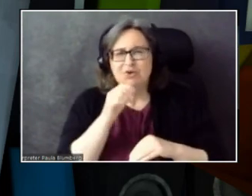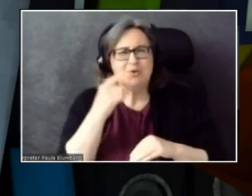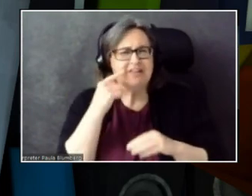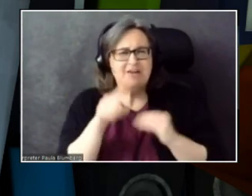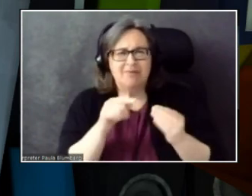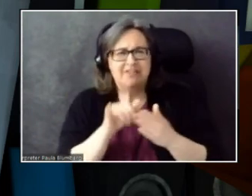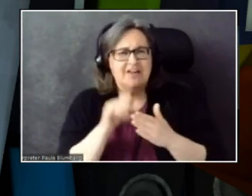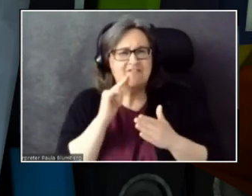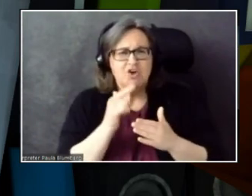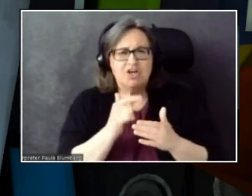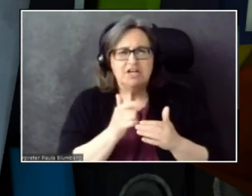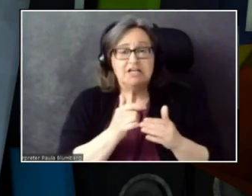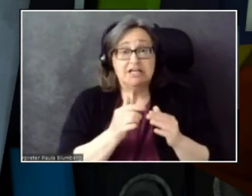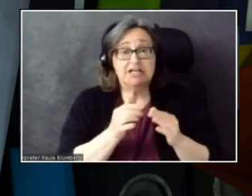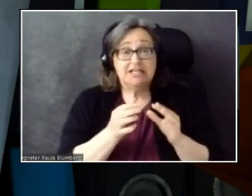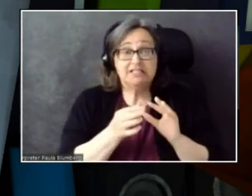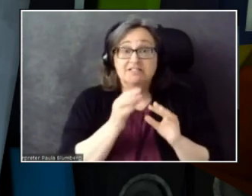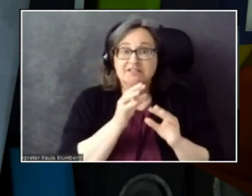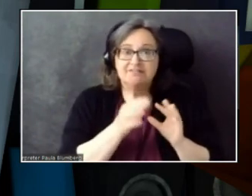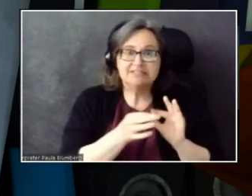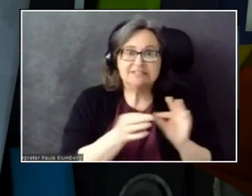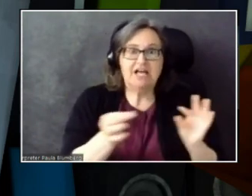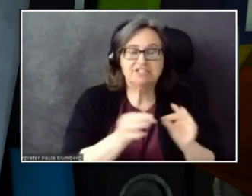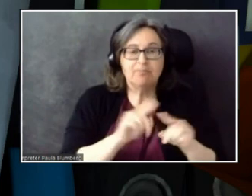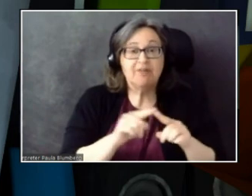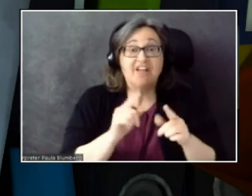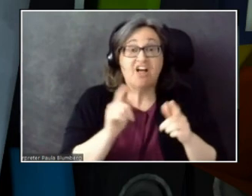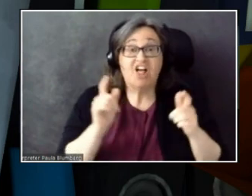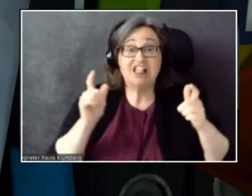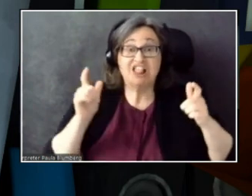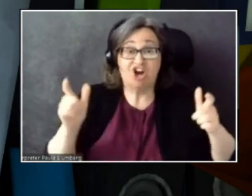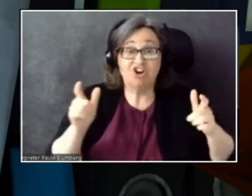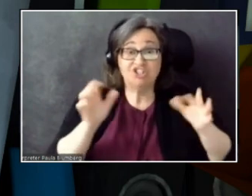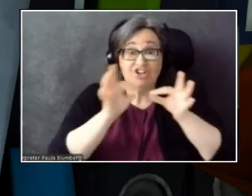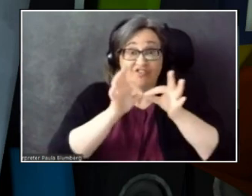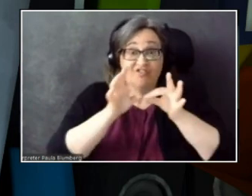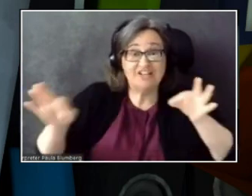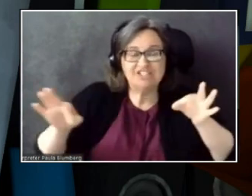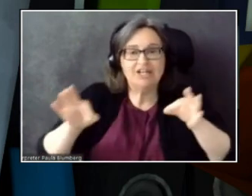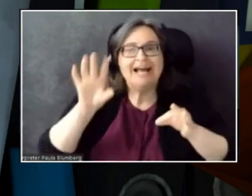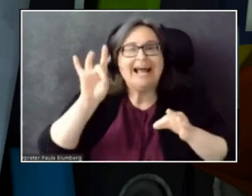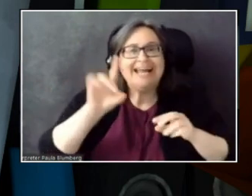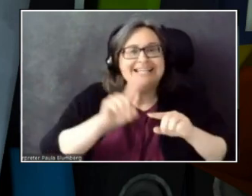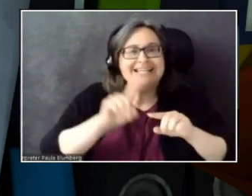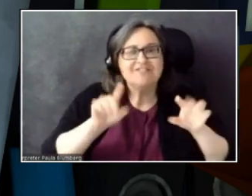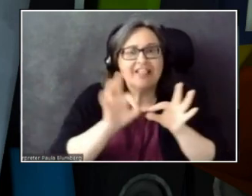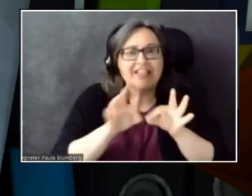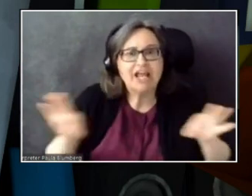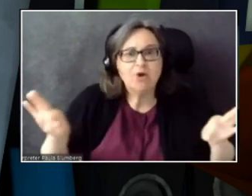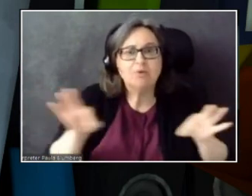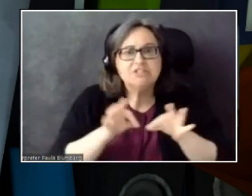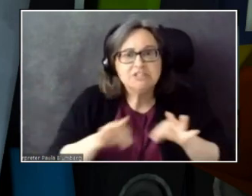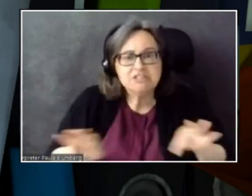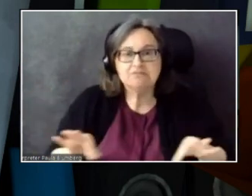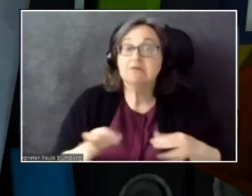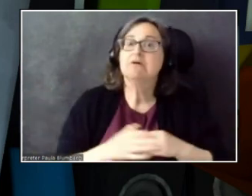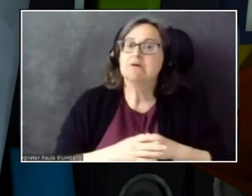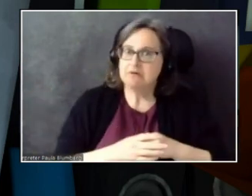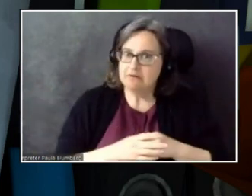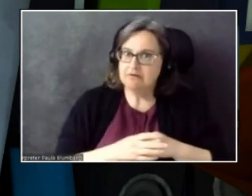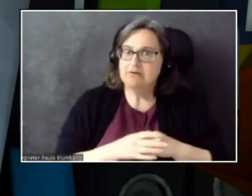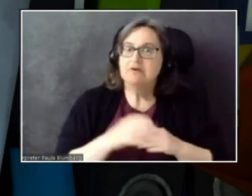But these large phrases, over time, in 8 languages, it can build up.